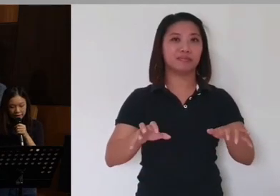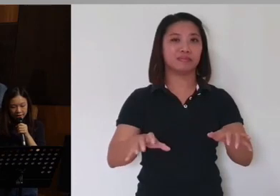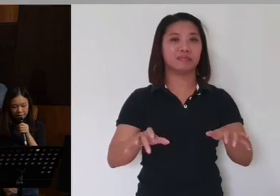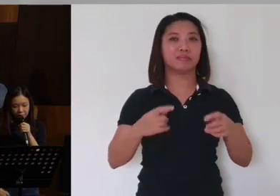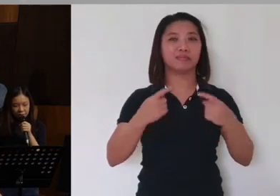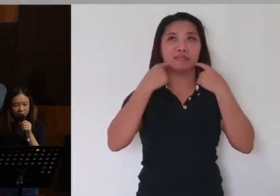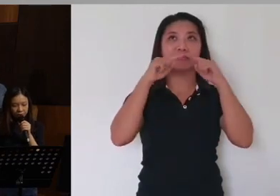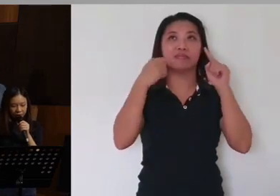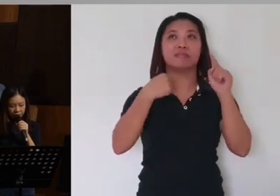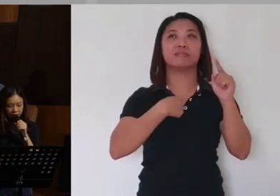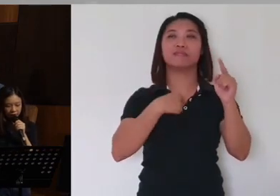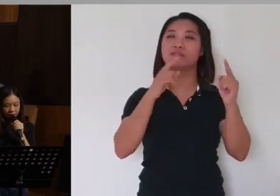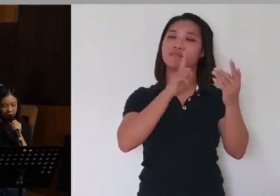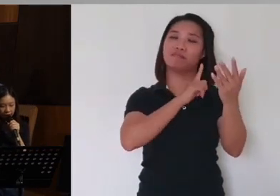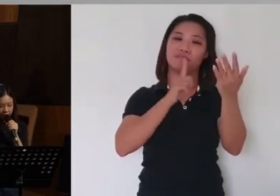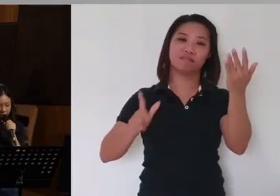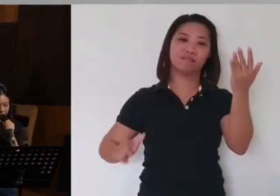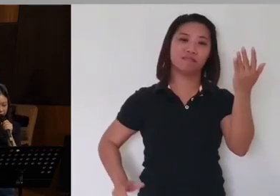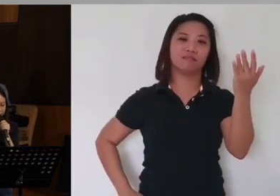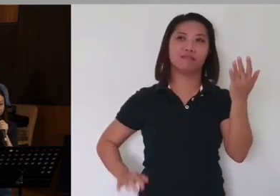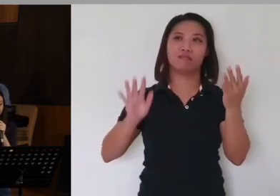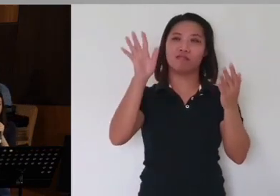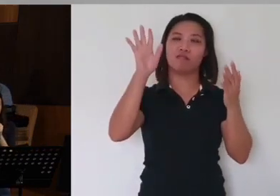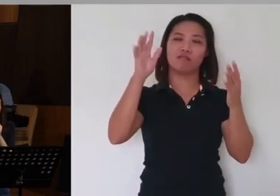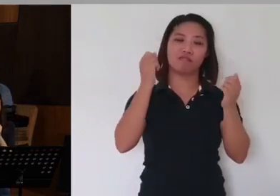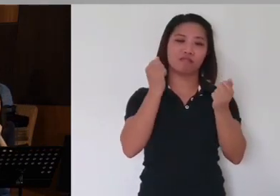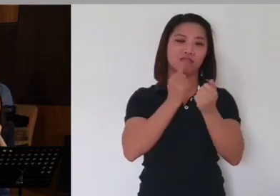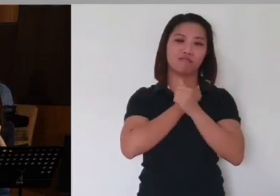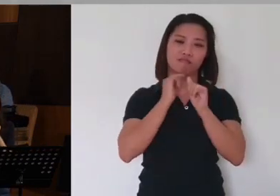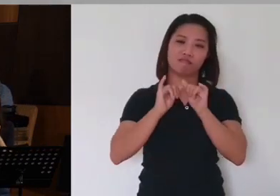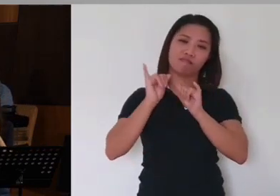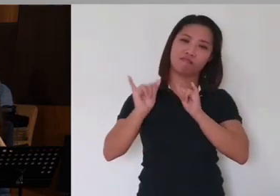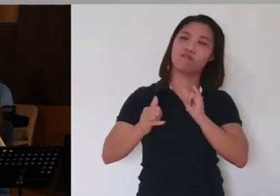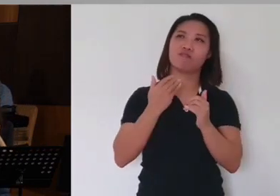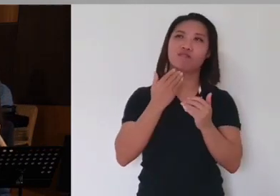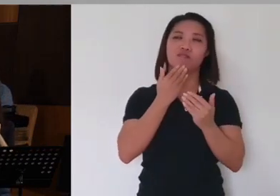"Answer me, O Lord, for Your steadfast love is good;